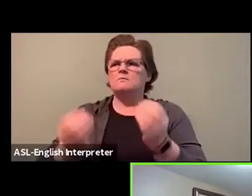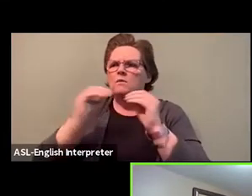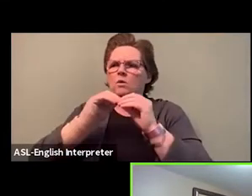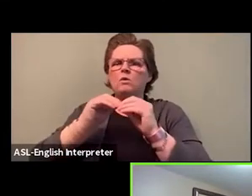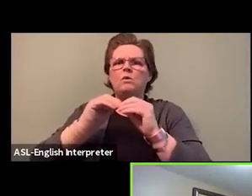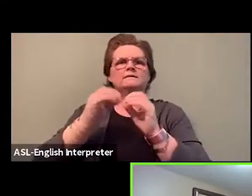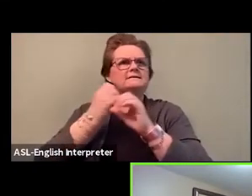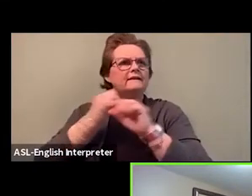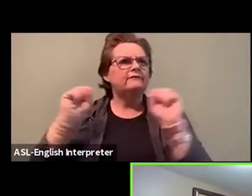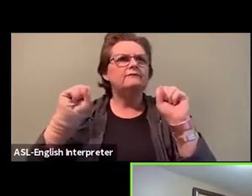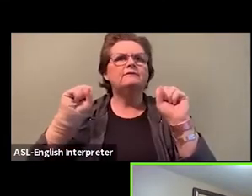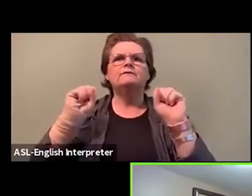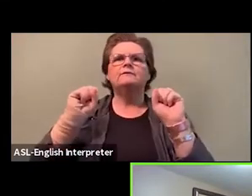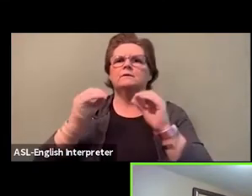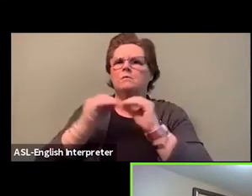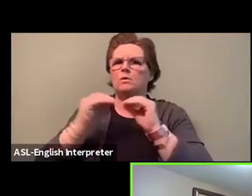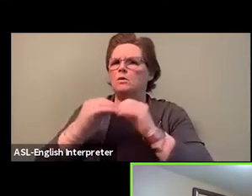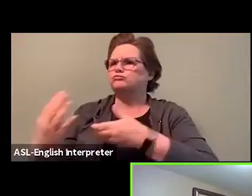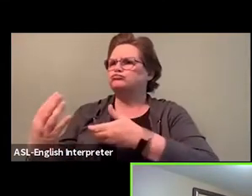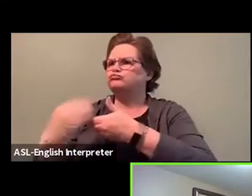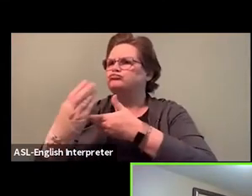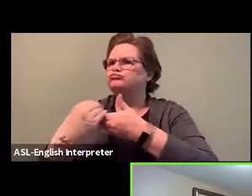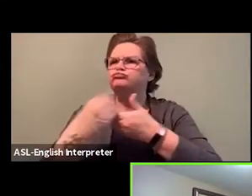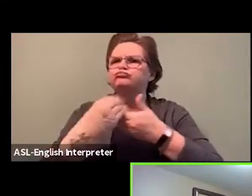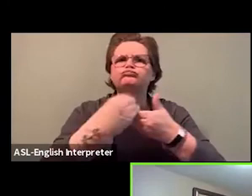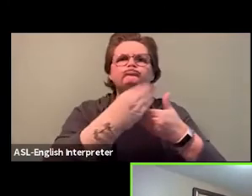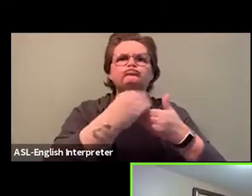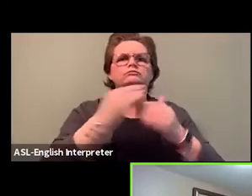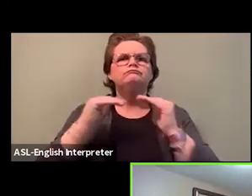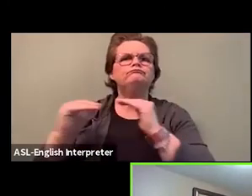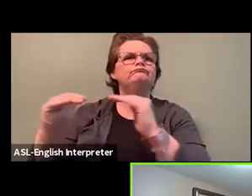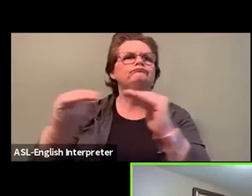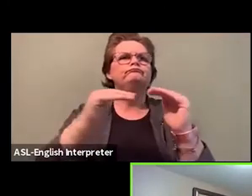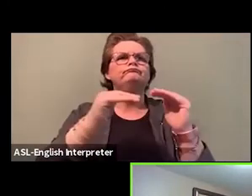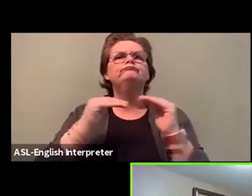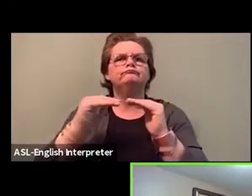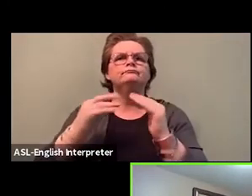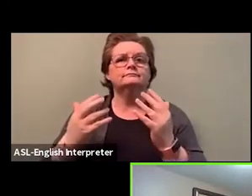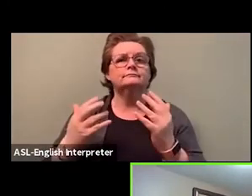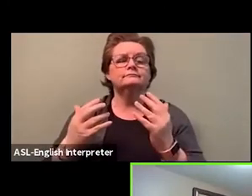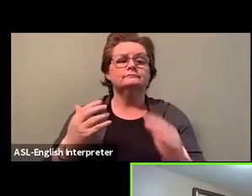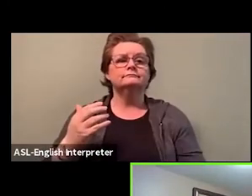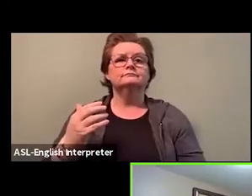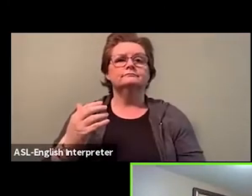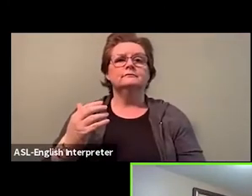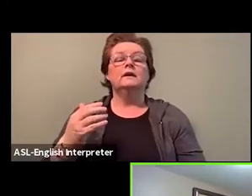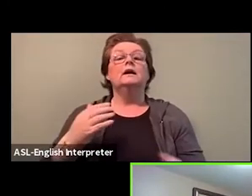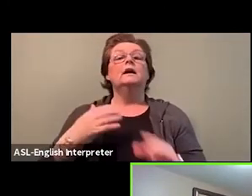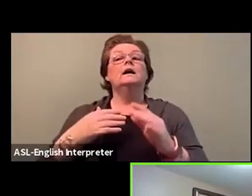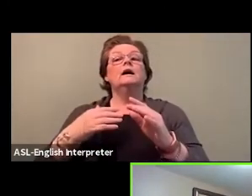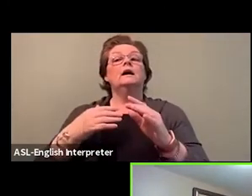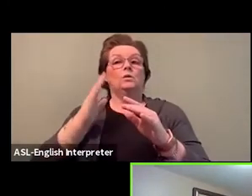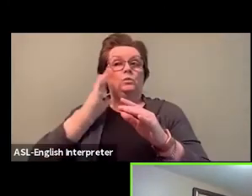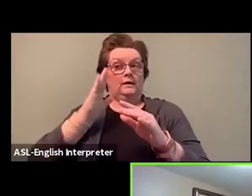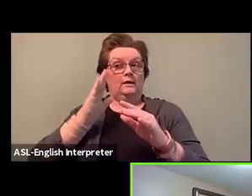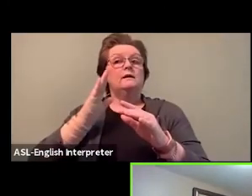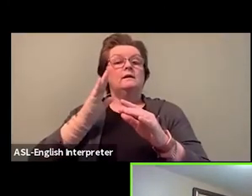For this webisode, we will be doing a live question-and-answer period around 17.